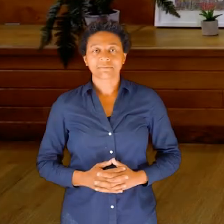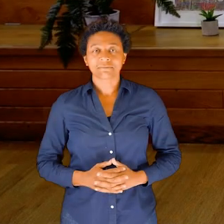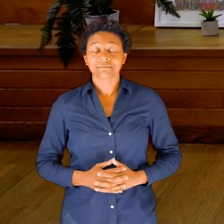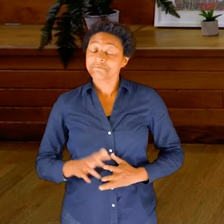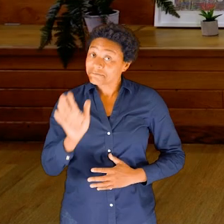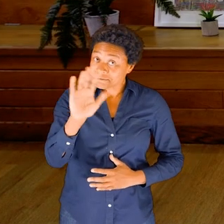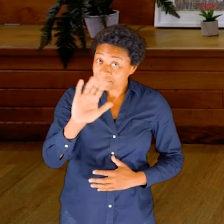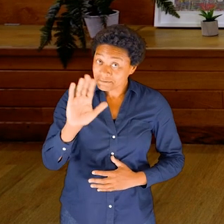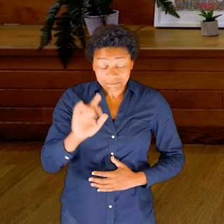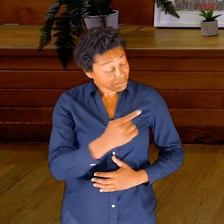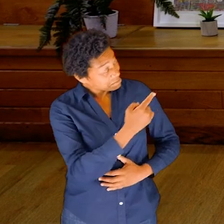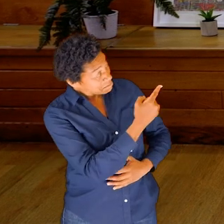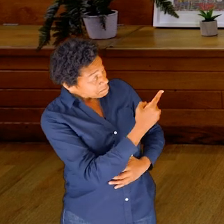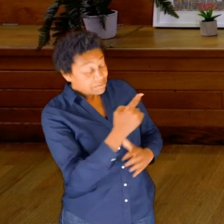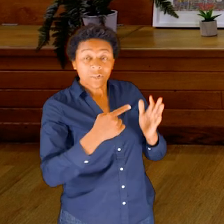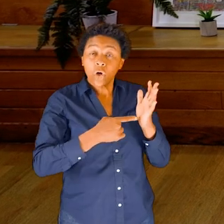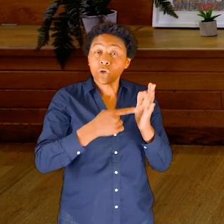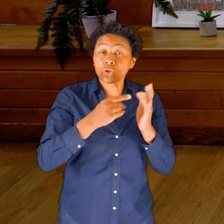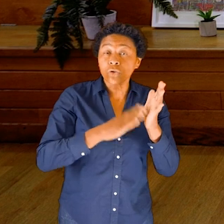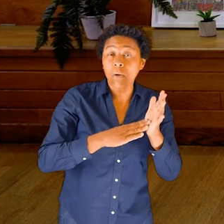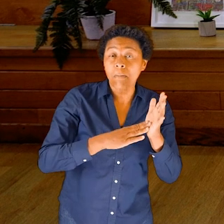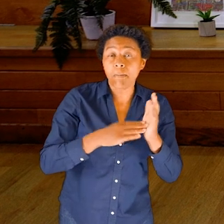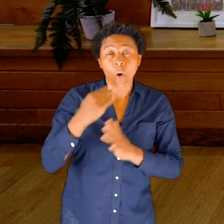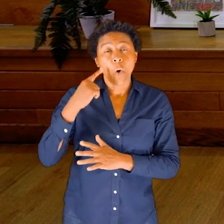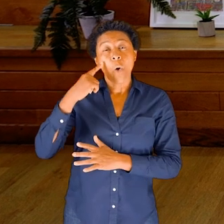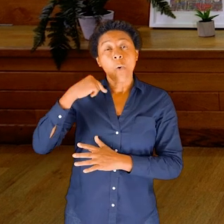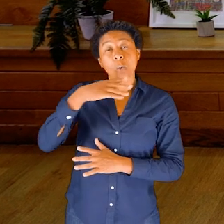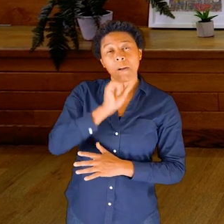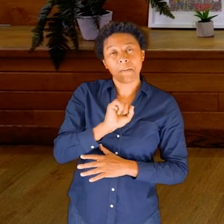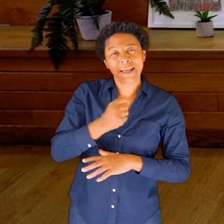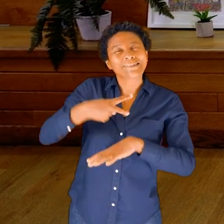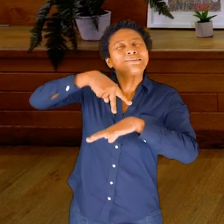Hi there, my name is Tom. I’m a white male standing dancer with a bushy beard.